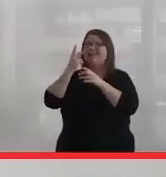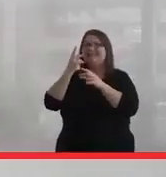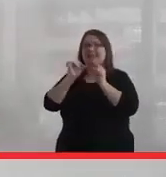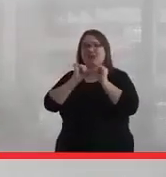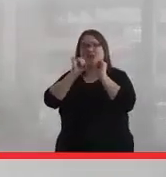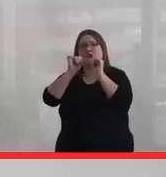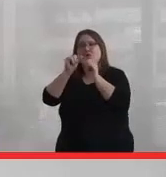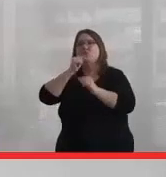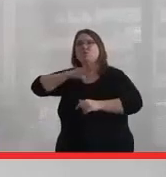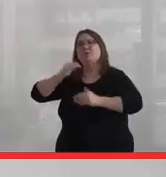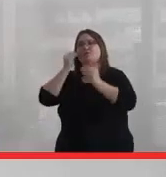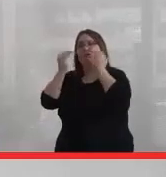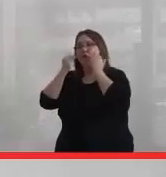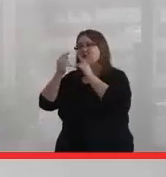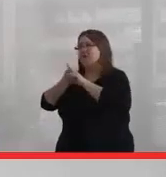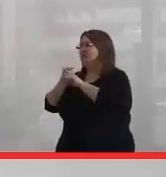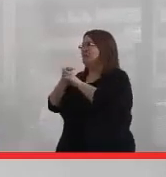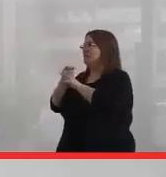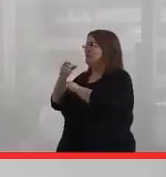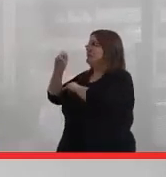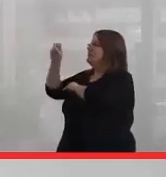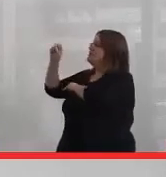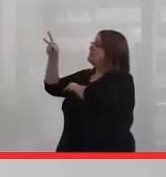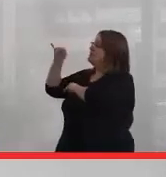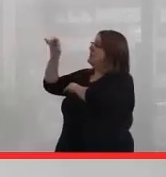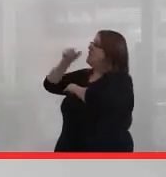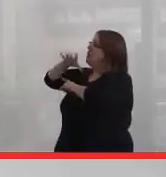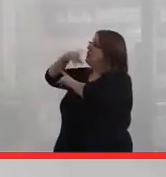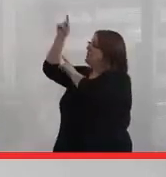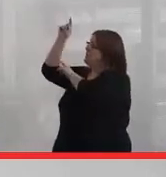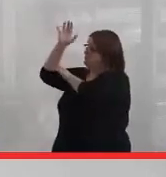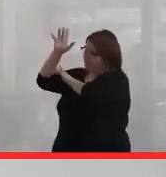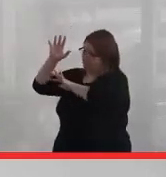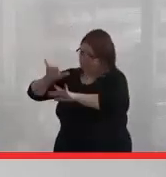of women's knowledge from the time of our sky woman to the present.